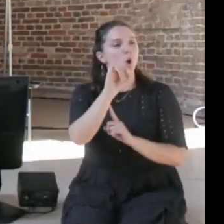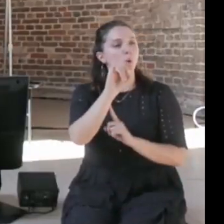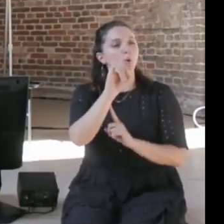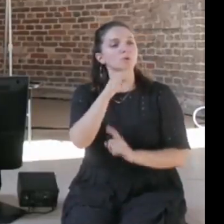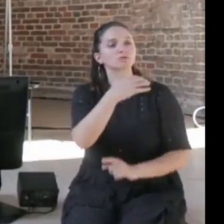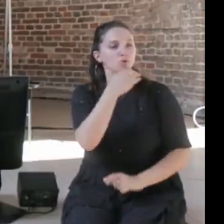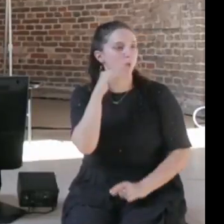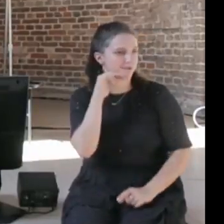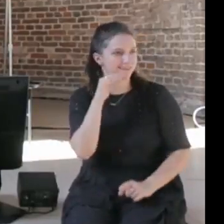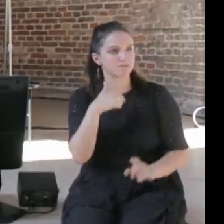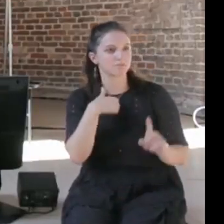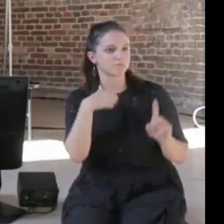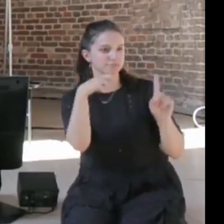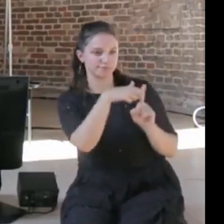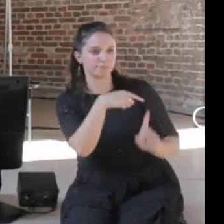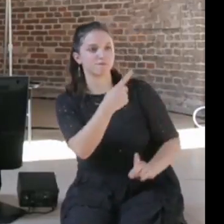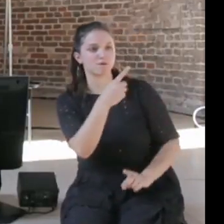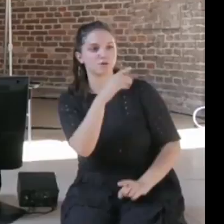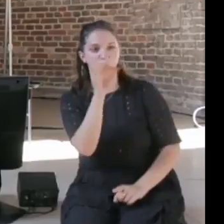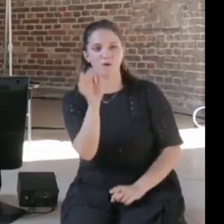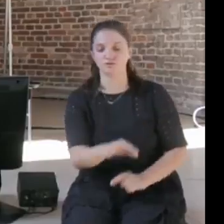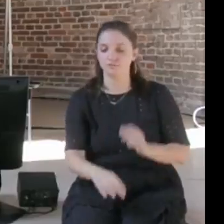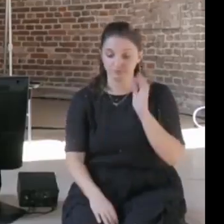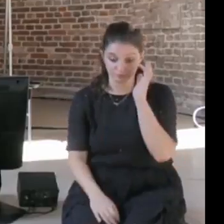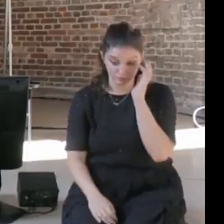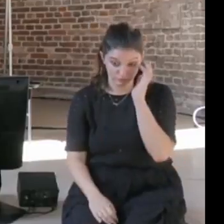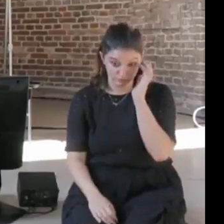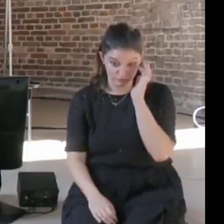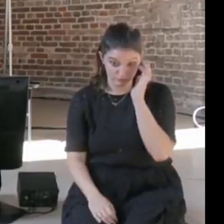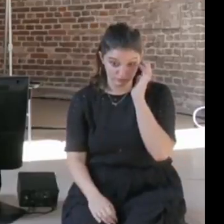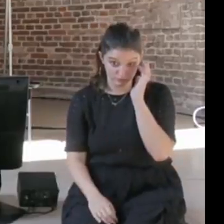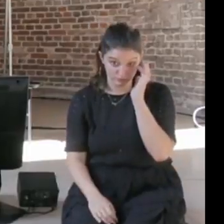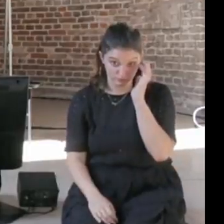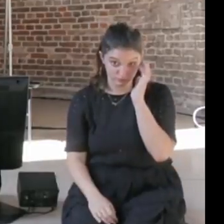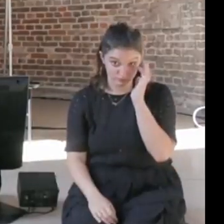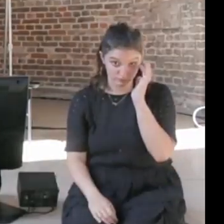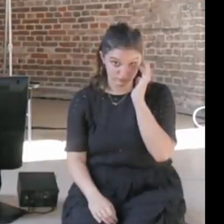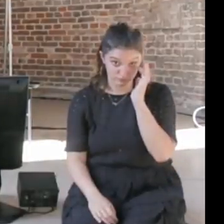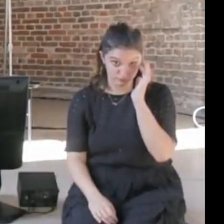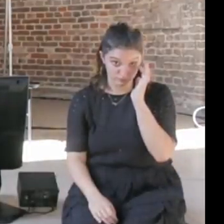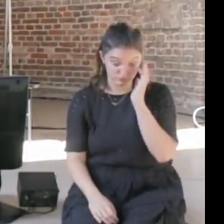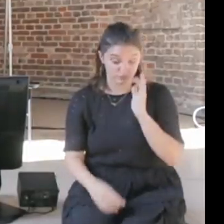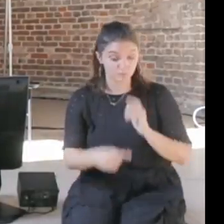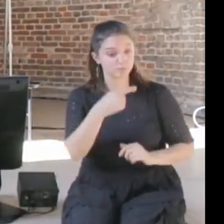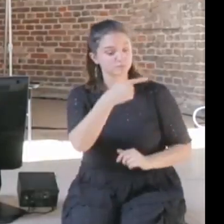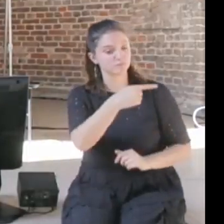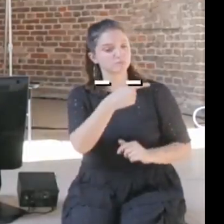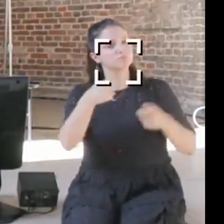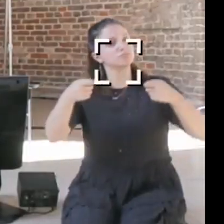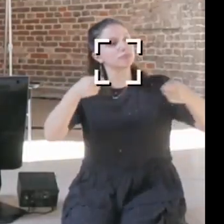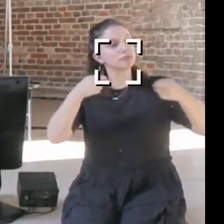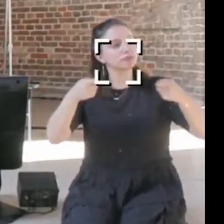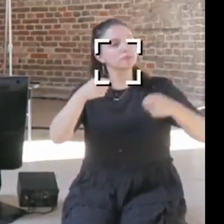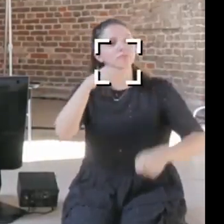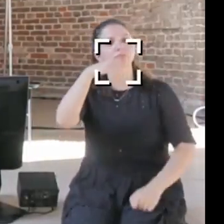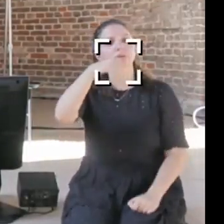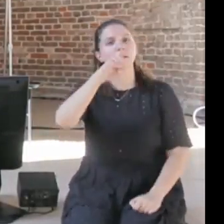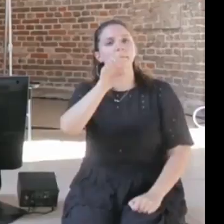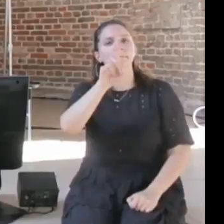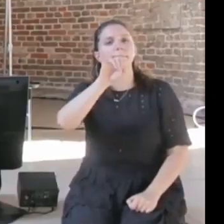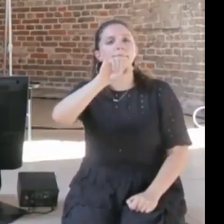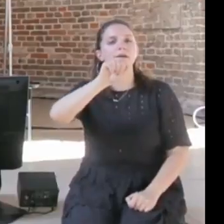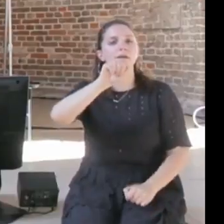Lab in its role as an institution that trains or educates designers and developers of technology,